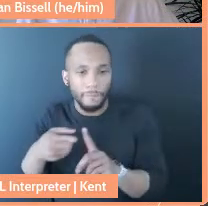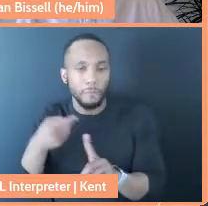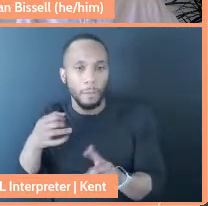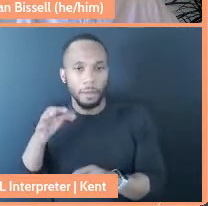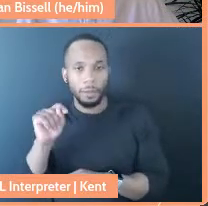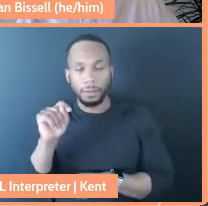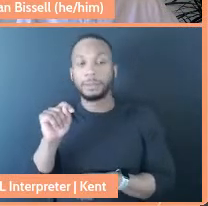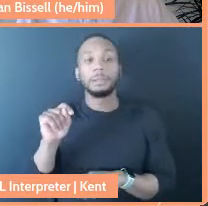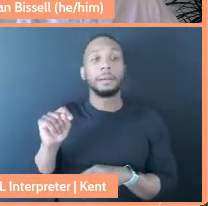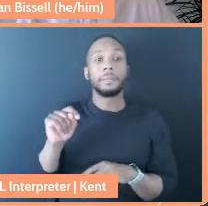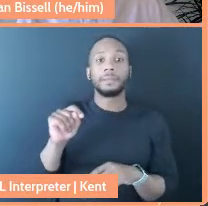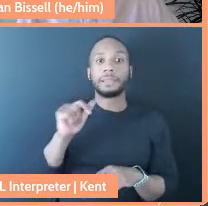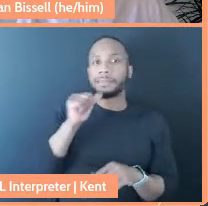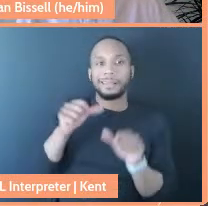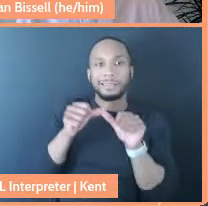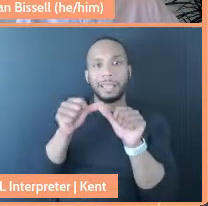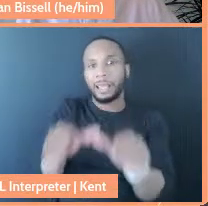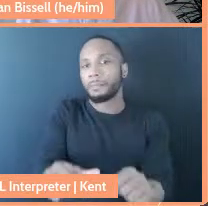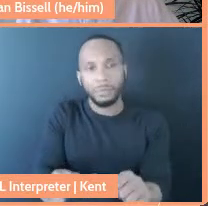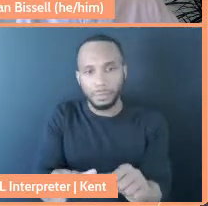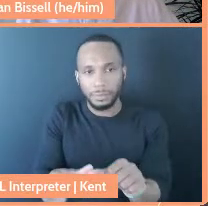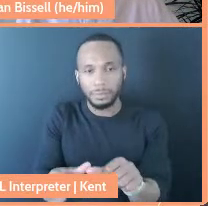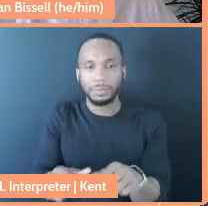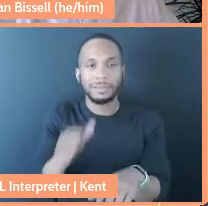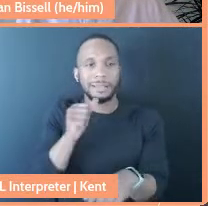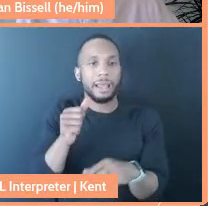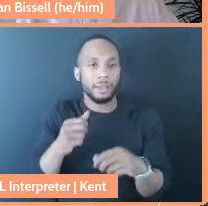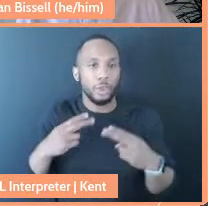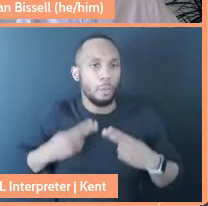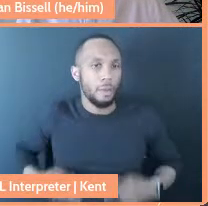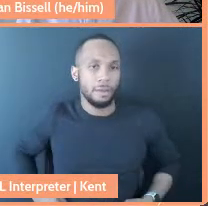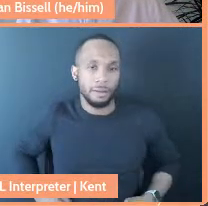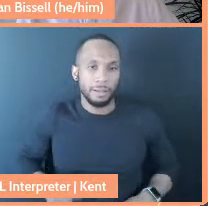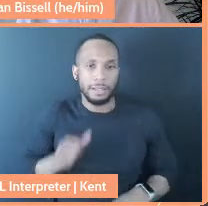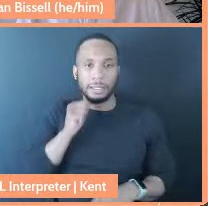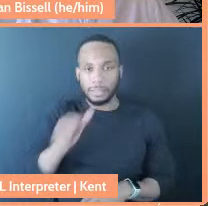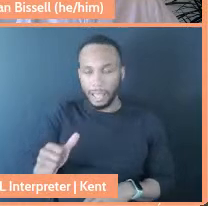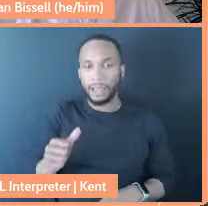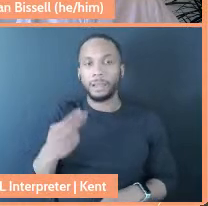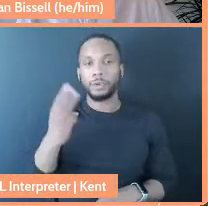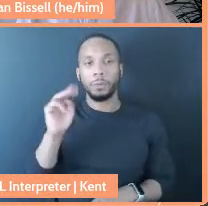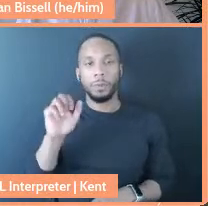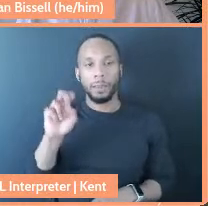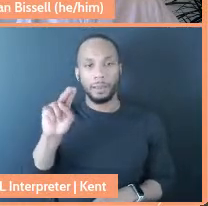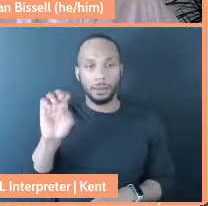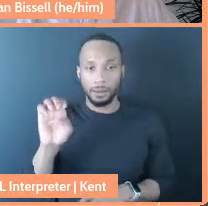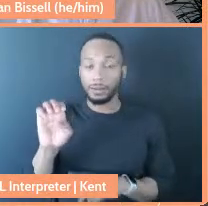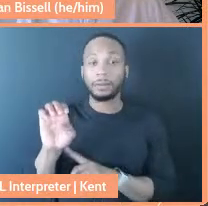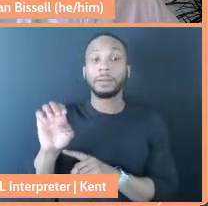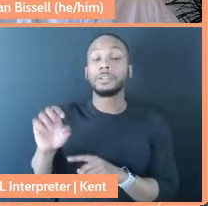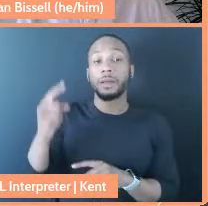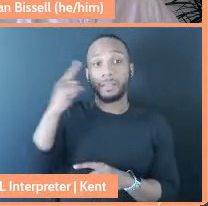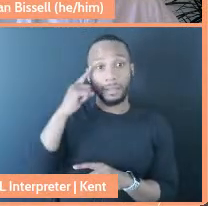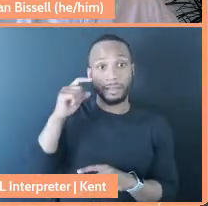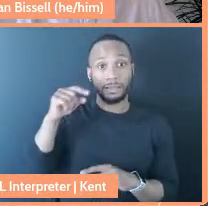is not sustainable. This is not human, not humane. I think this is the heart of the work of belonging